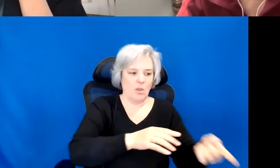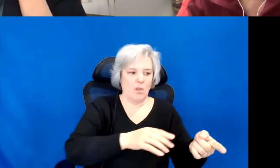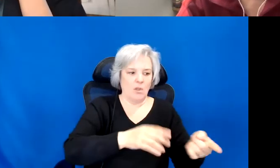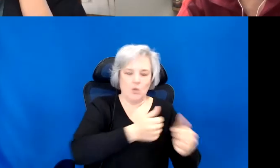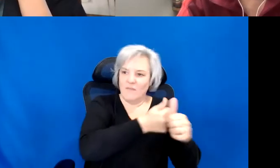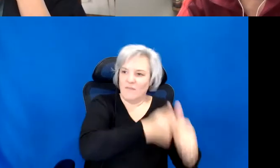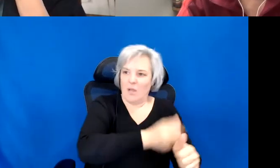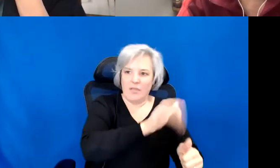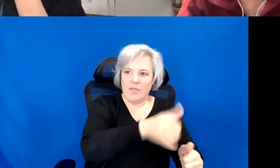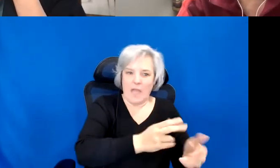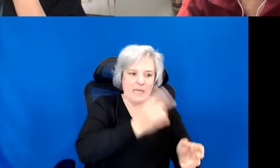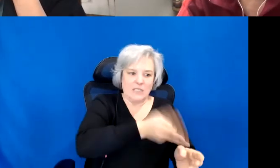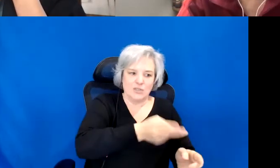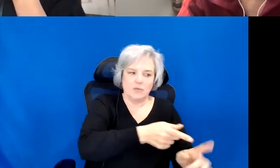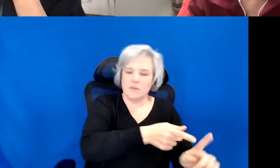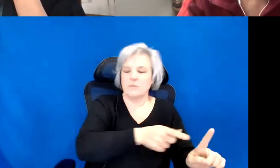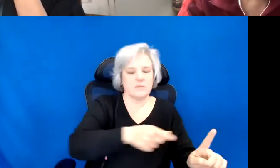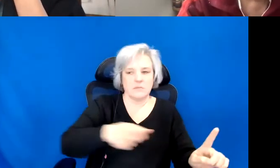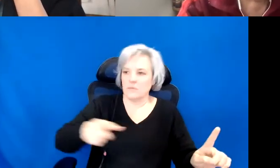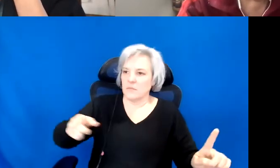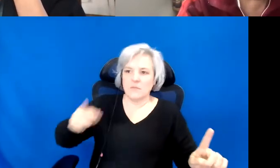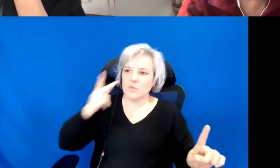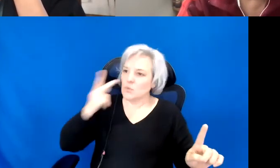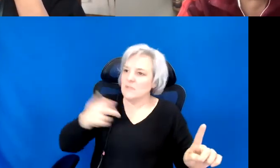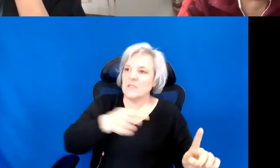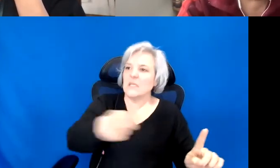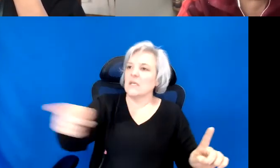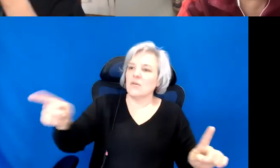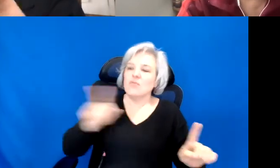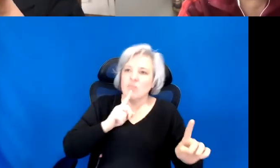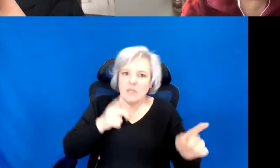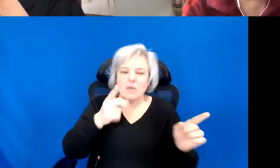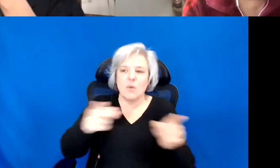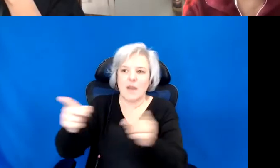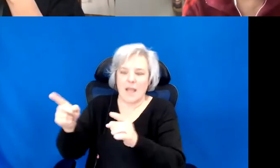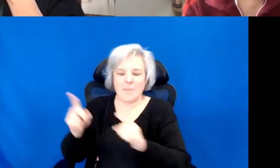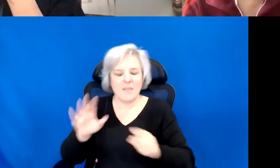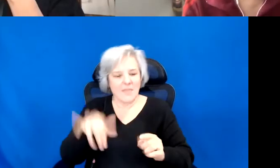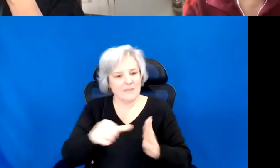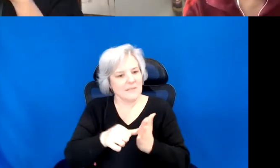And so, I think this is really the impetus that you mentioned.